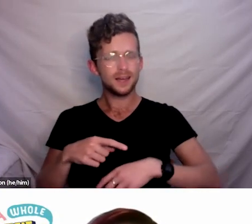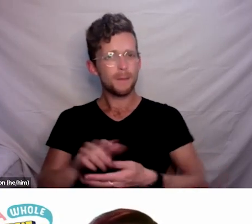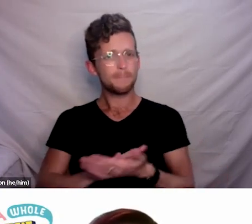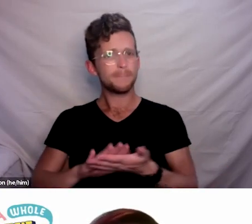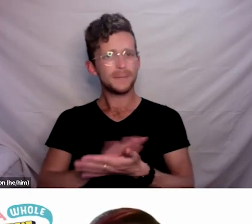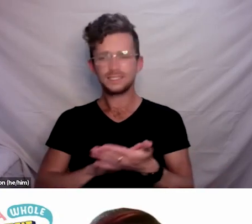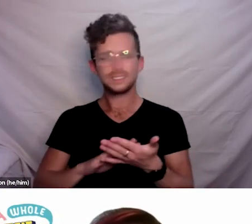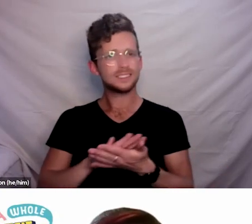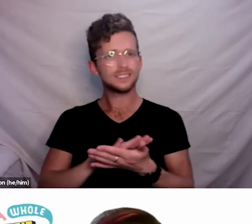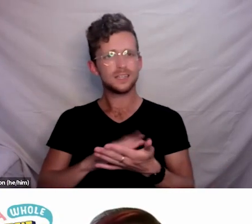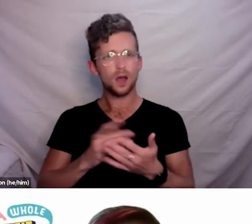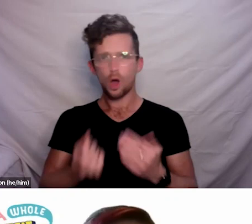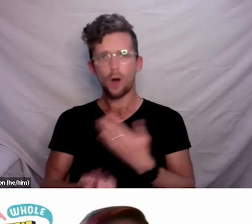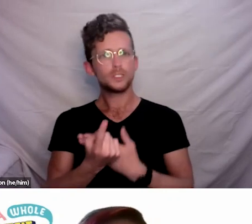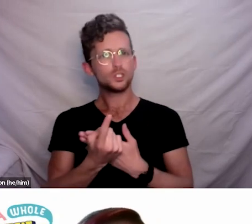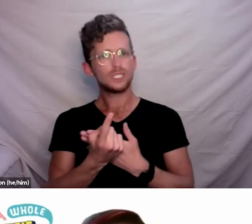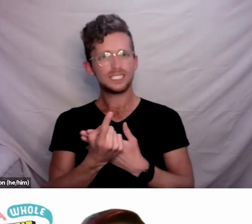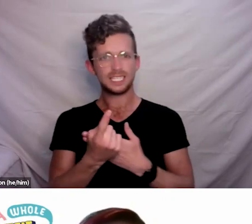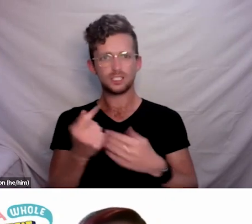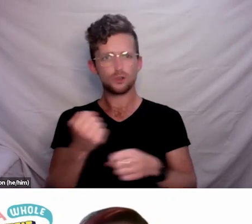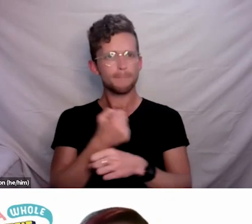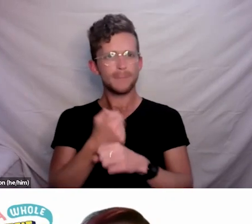and take some action in relation to that.